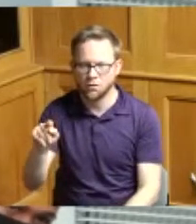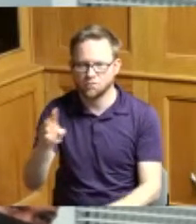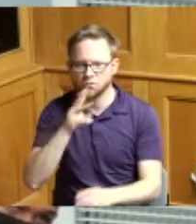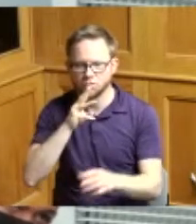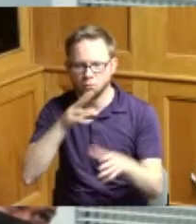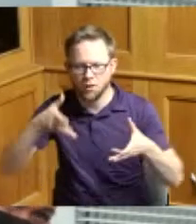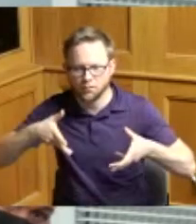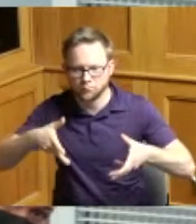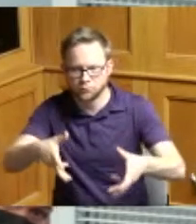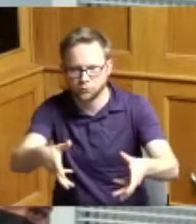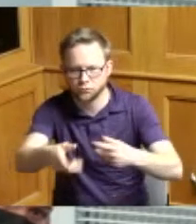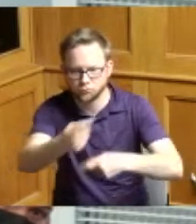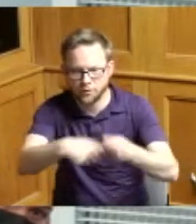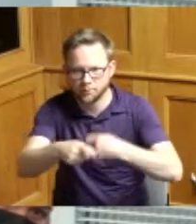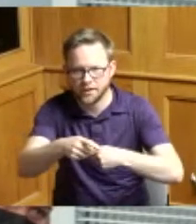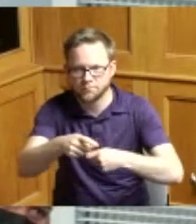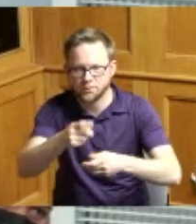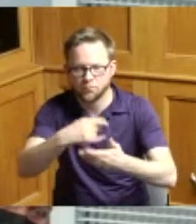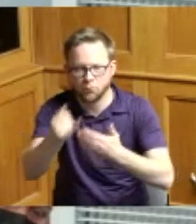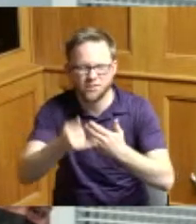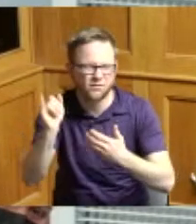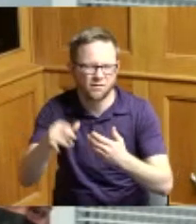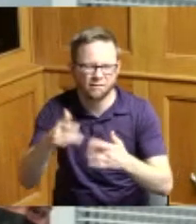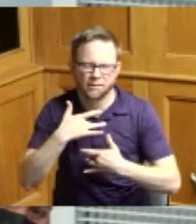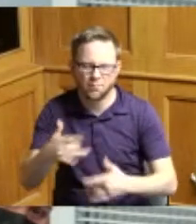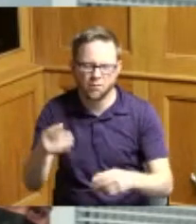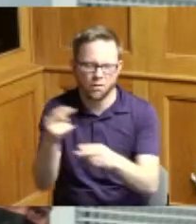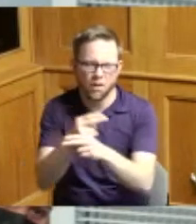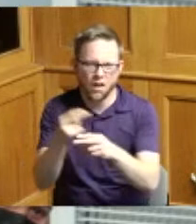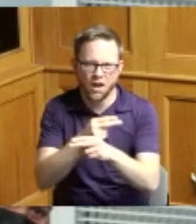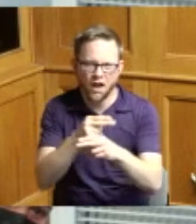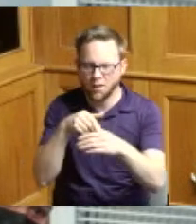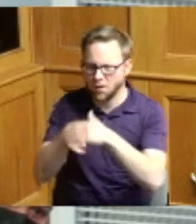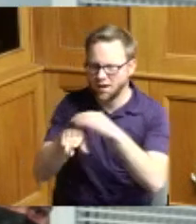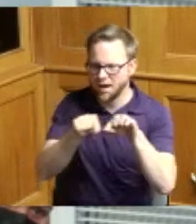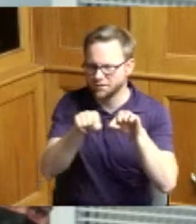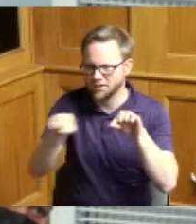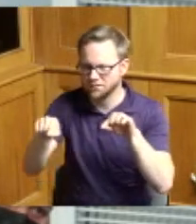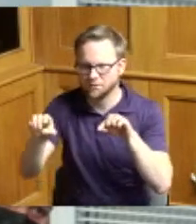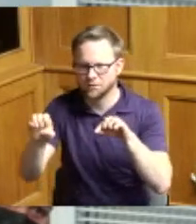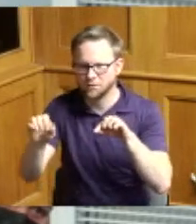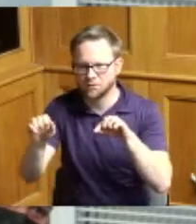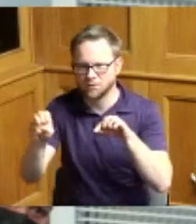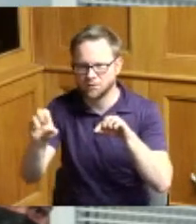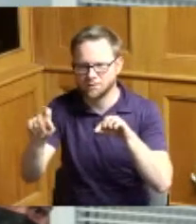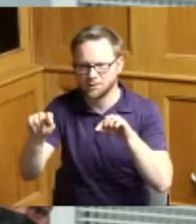highway easement and a construction easement and the amount of 500 out of permissive auto